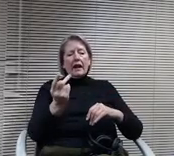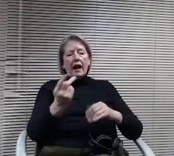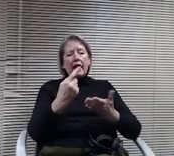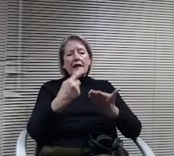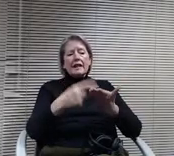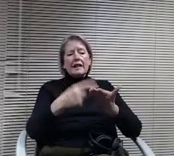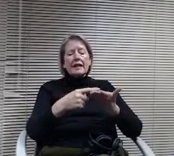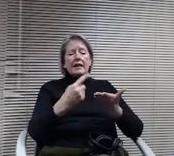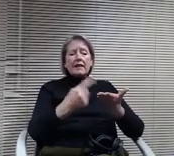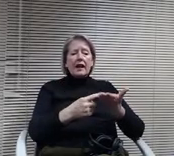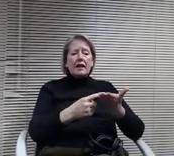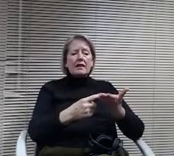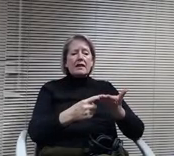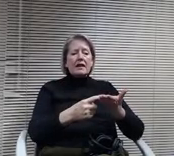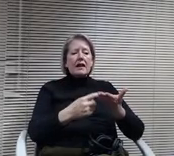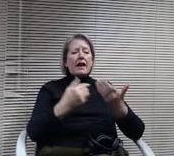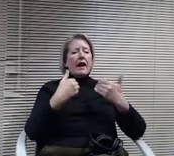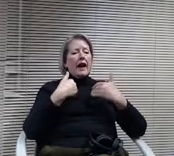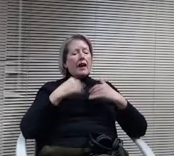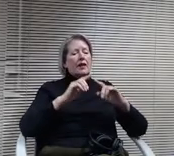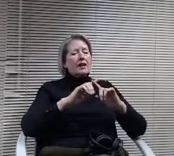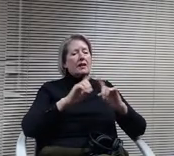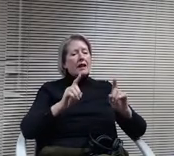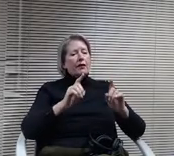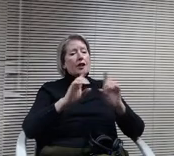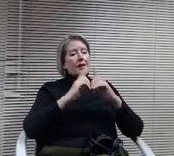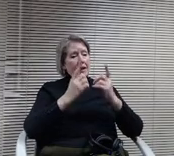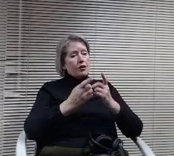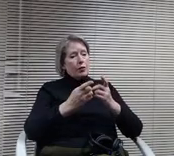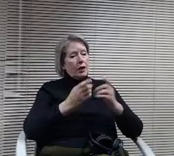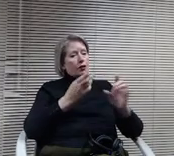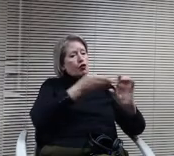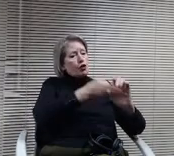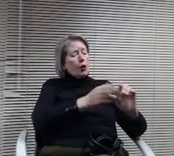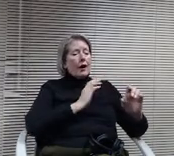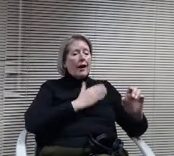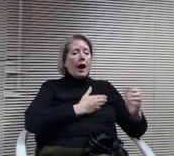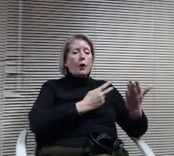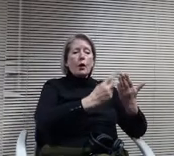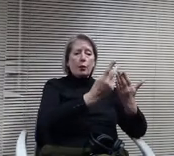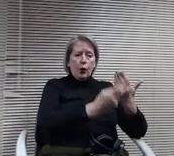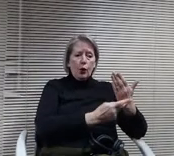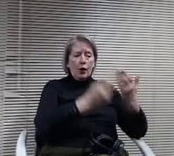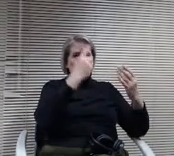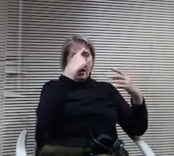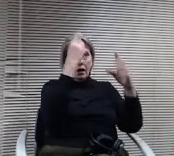potentially having other districts open enroll their students into our program. I would envision as Doctor